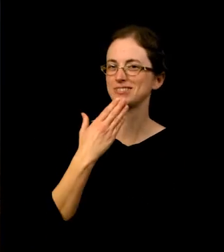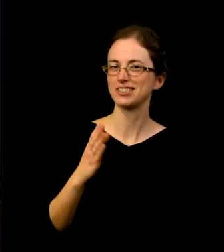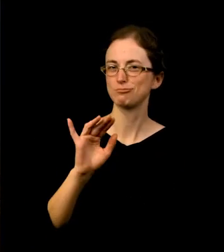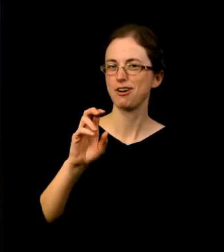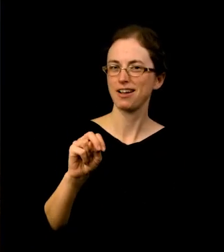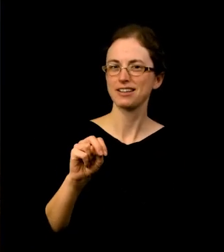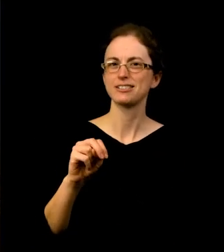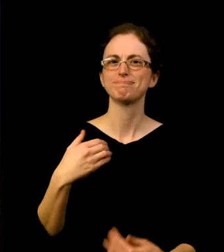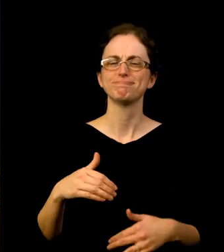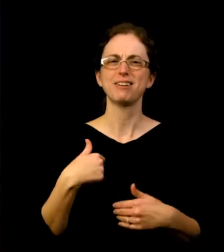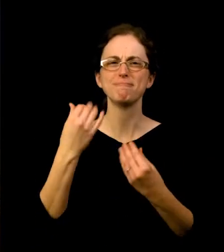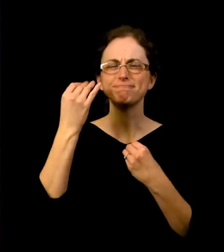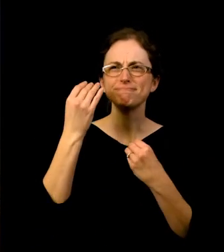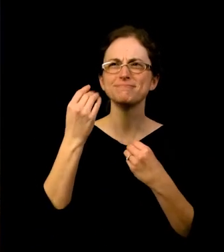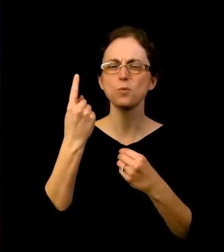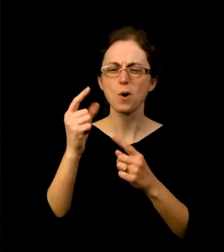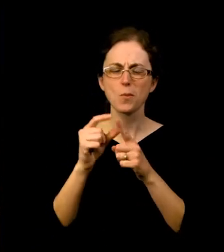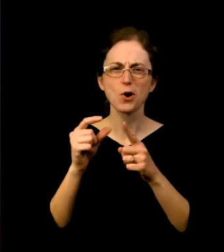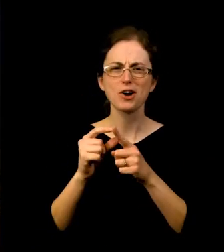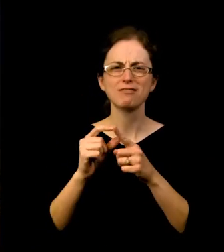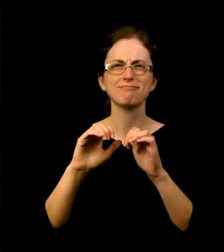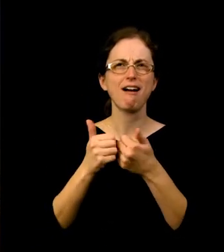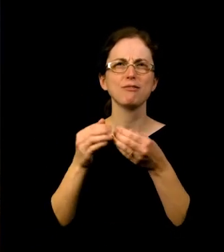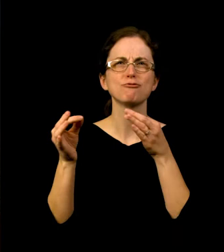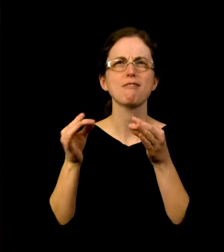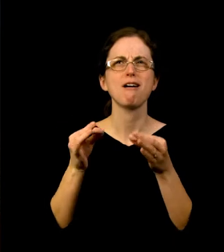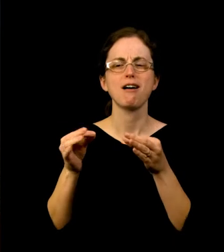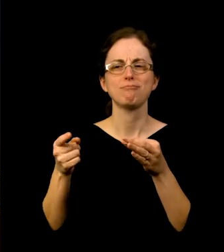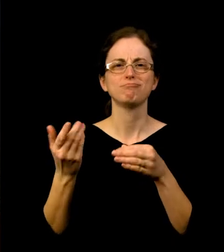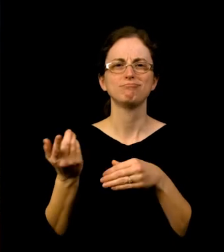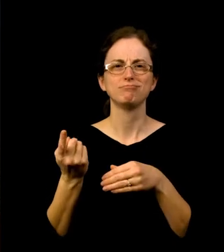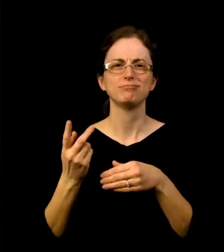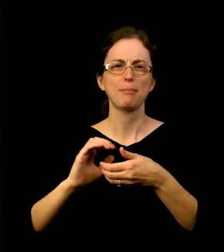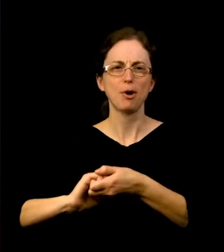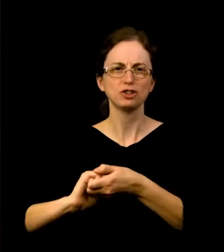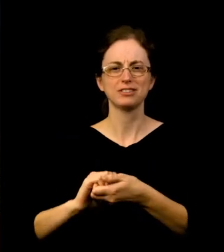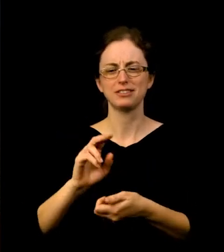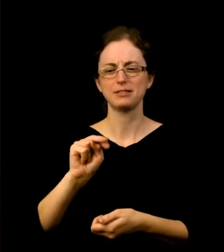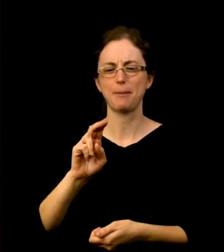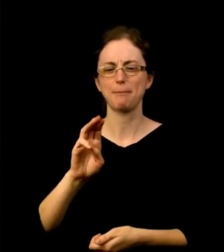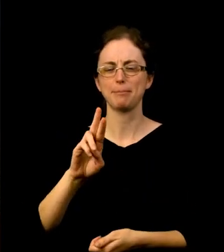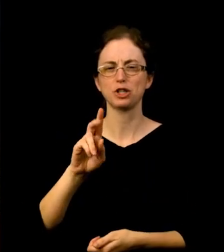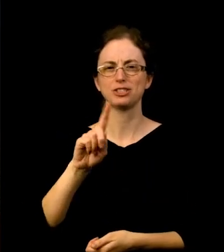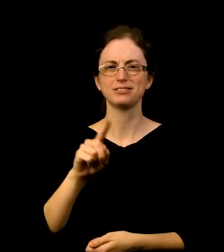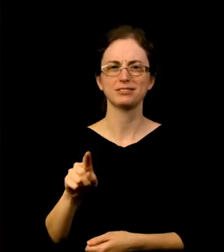If I had to choose a word to describe the partnership between the Numberz 96.7 and the Portland Art Museum, I would say organic.